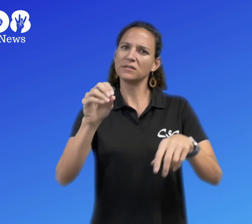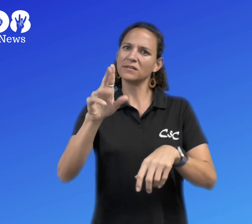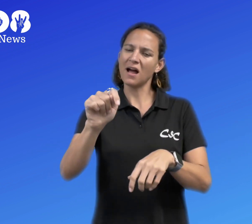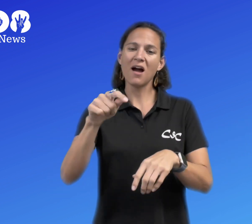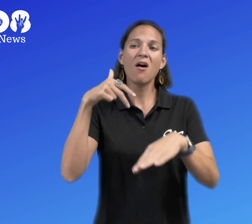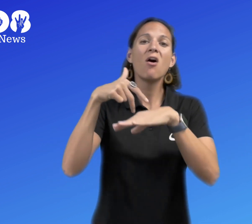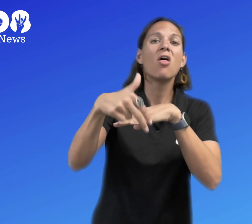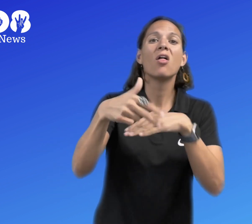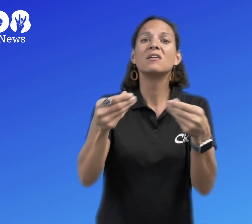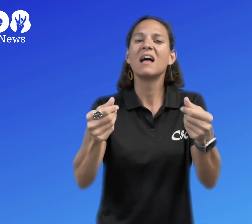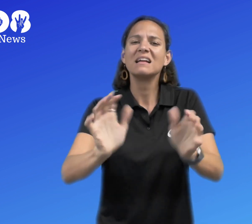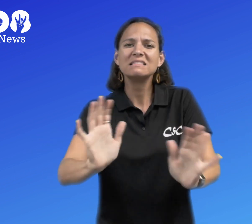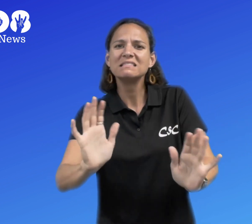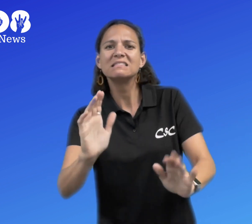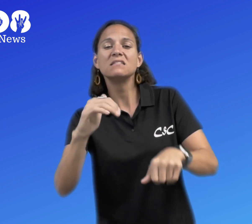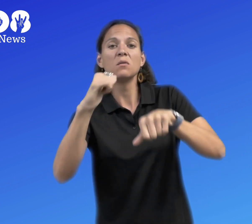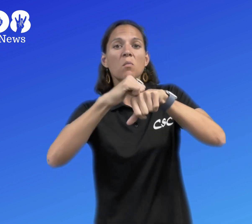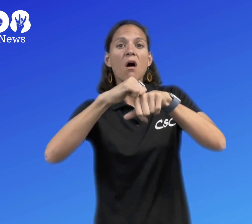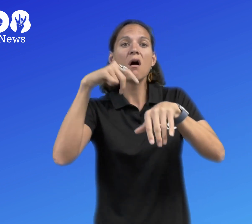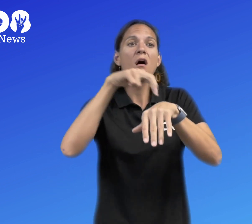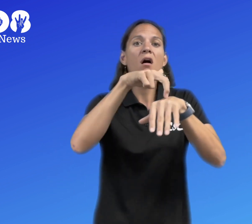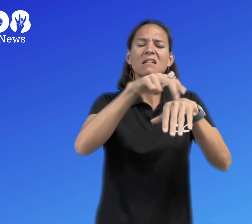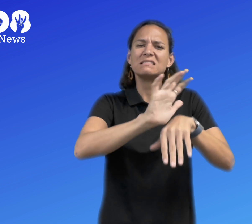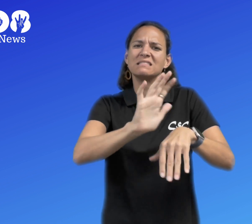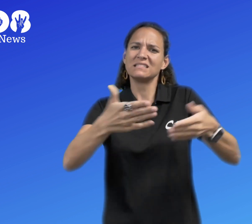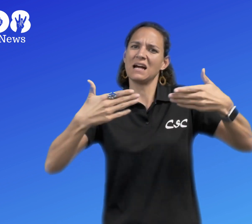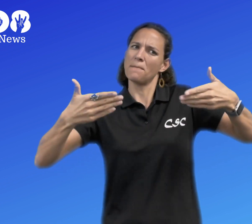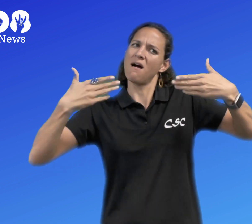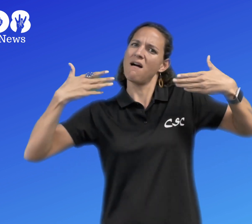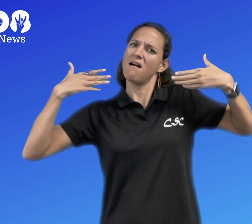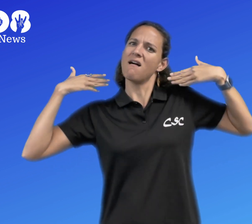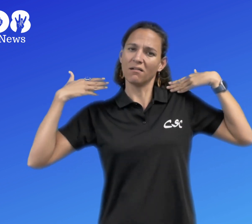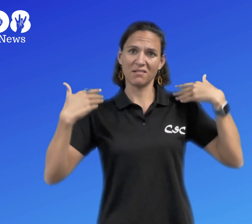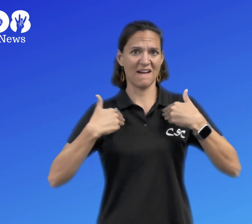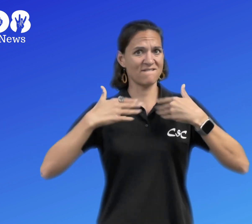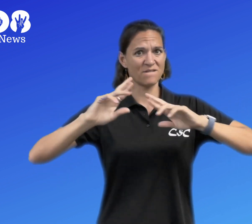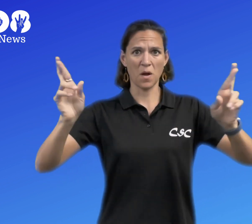Watch out, stay off the sand and the rocks. Stay far back.